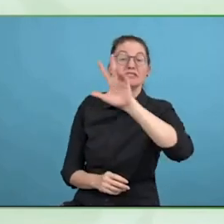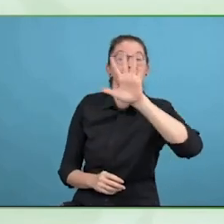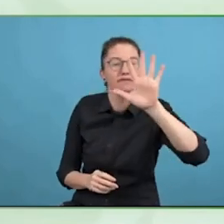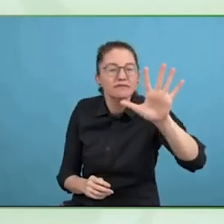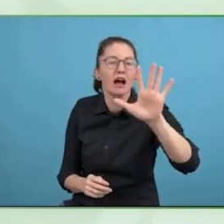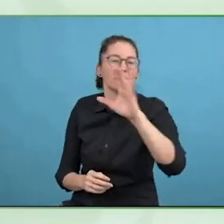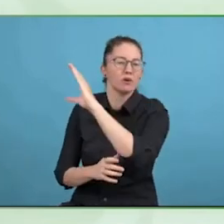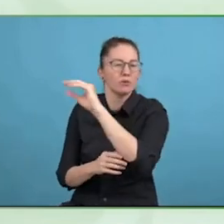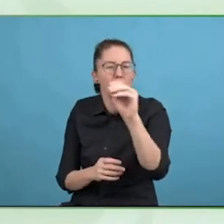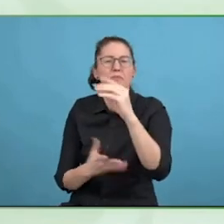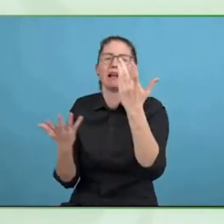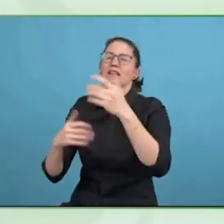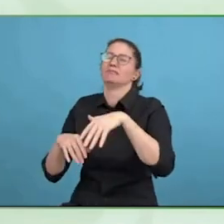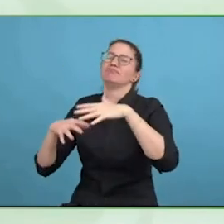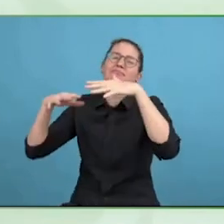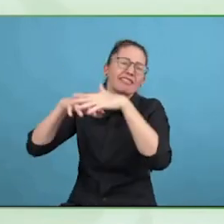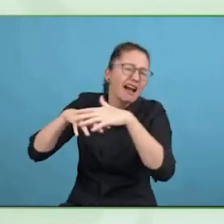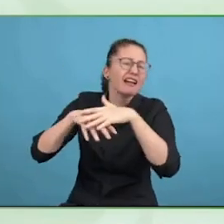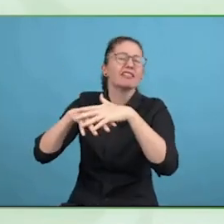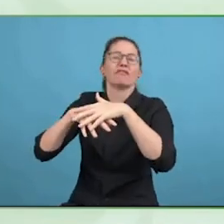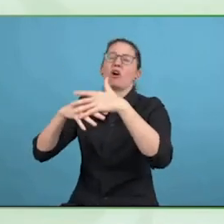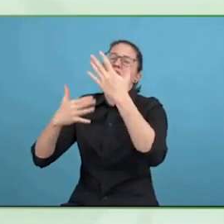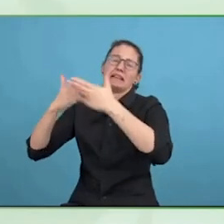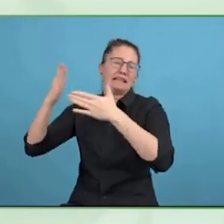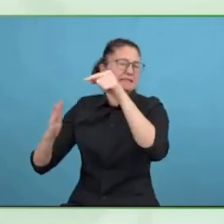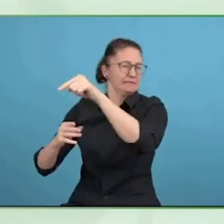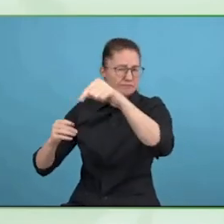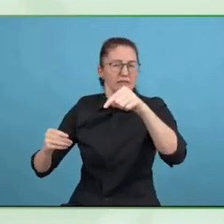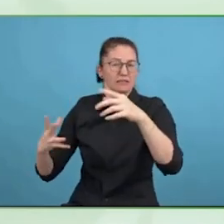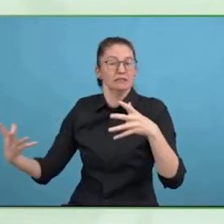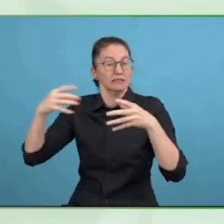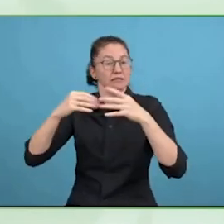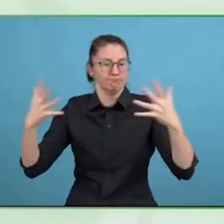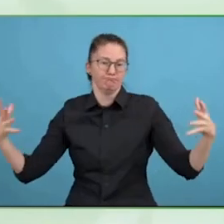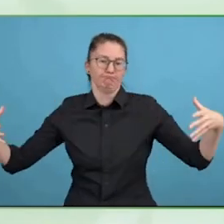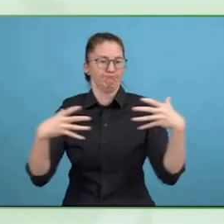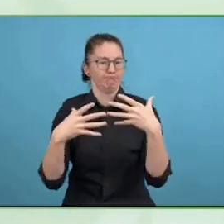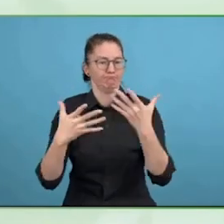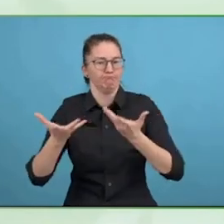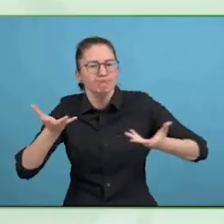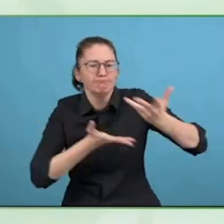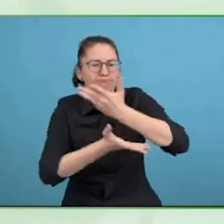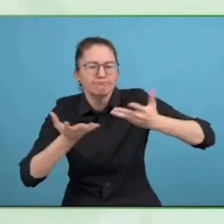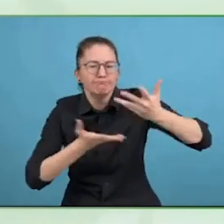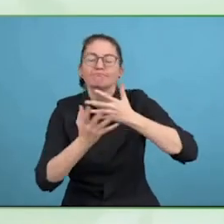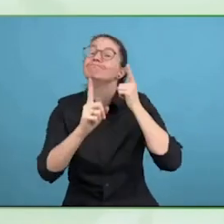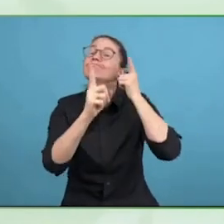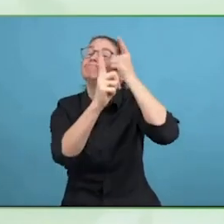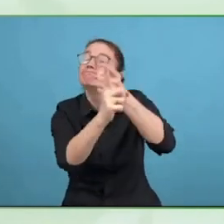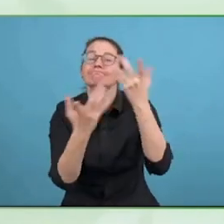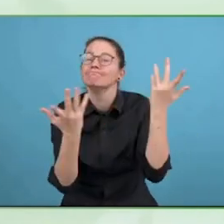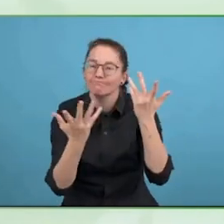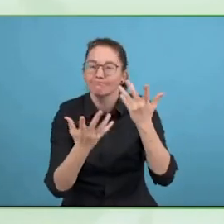developing countries and when companies join the global business disability network.